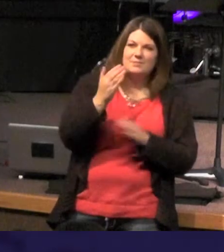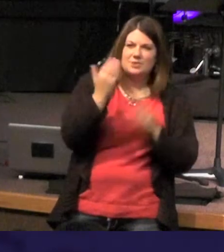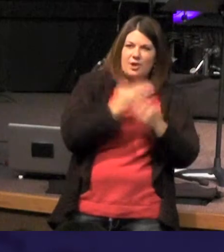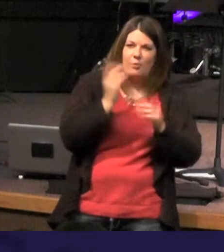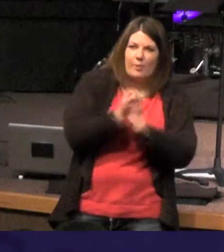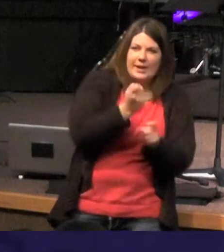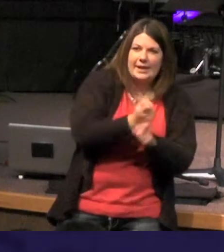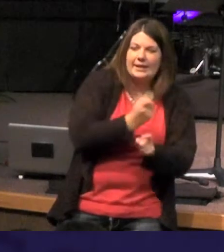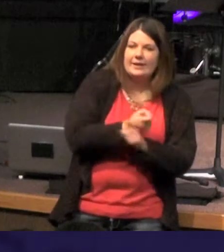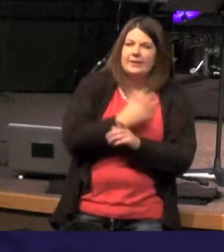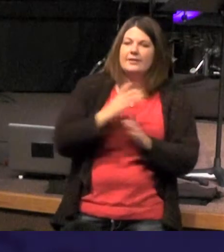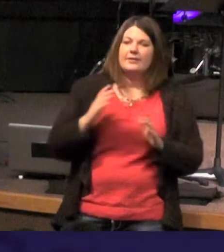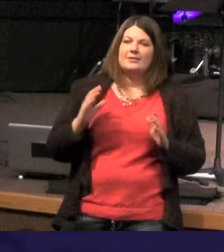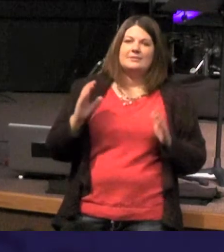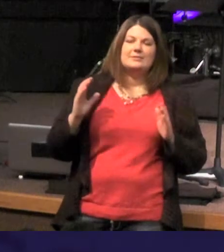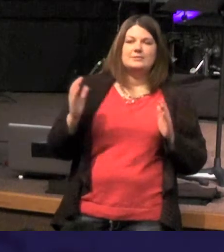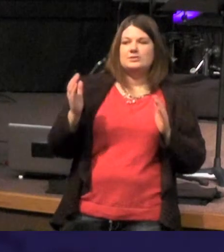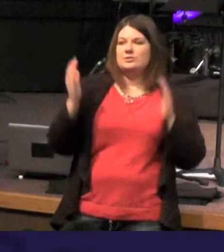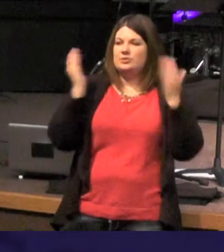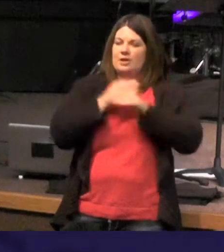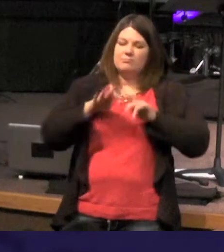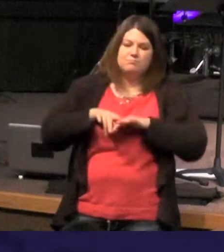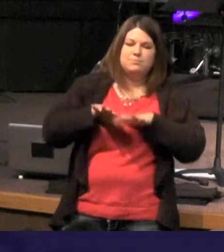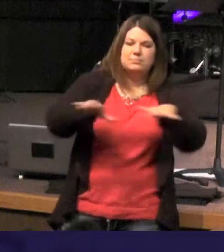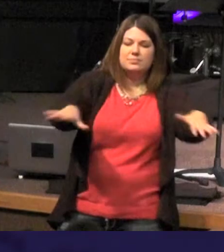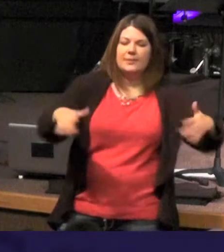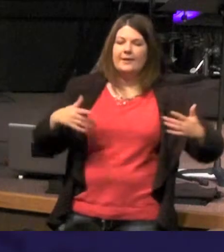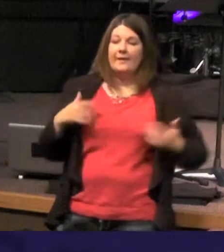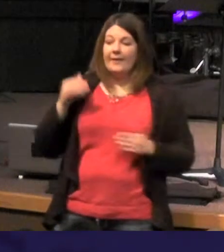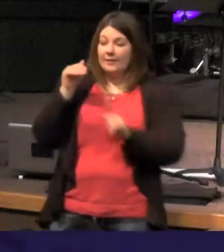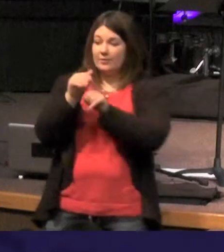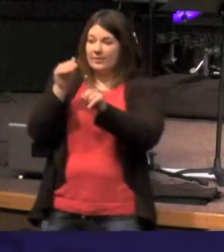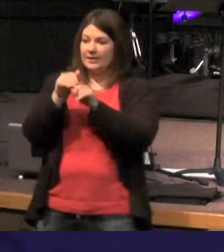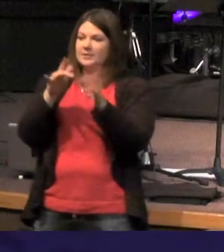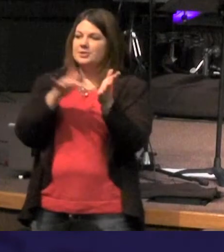man darkness is so prevalent I got to stop and remind you that Jesus is alive